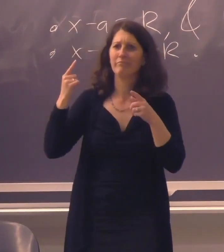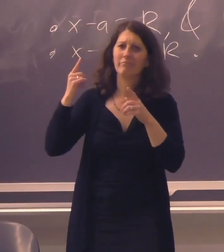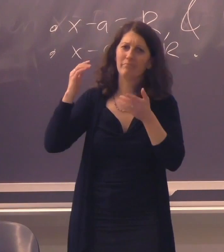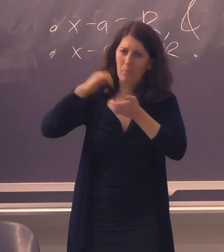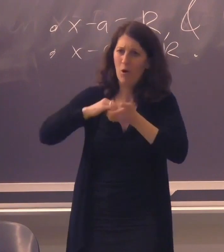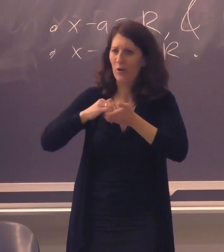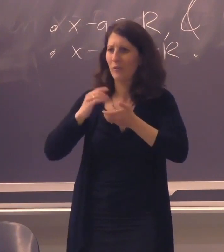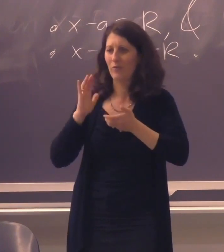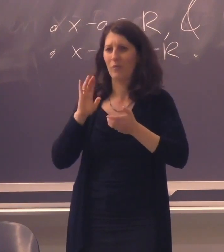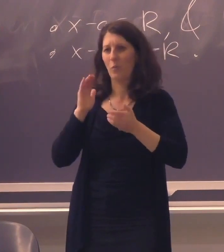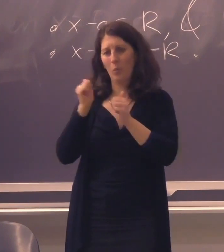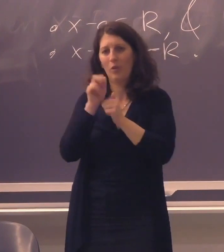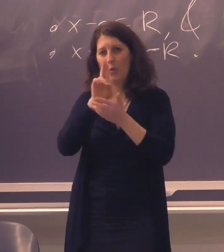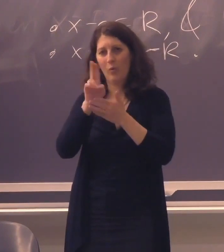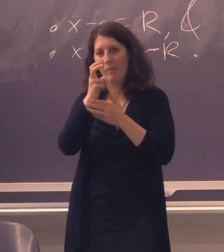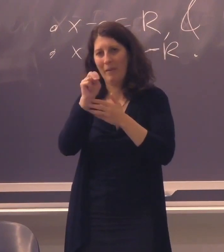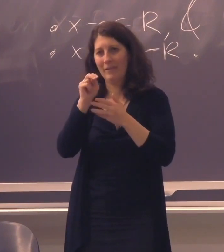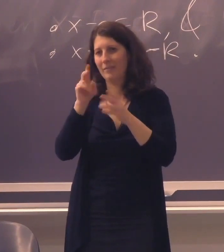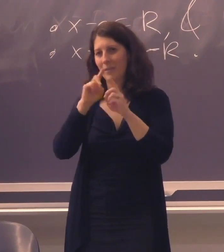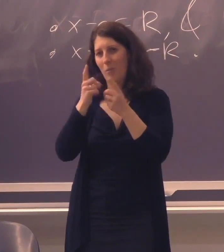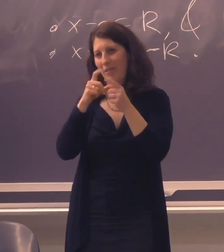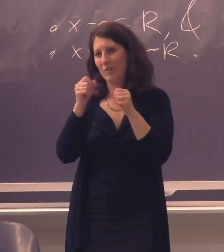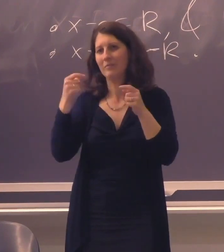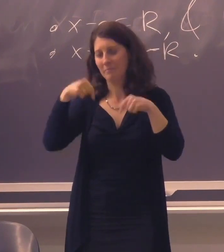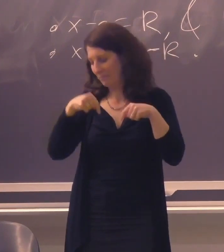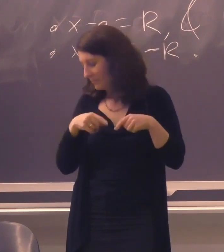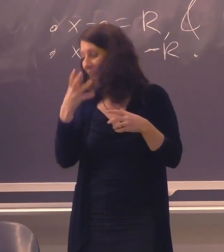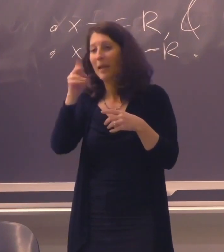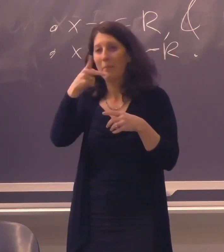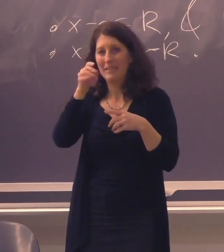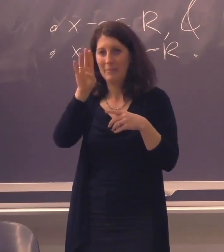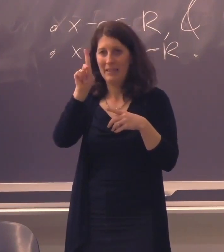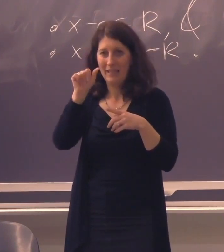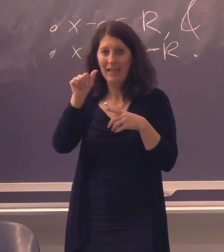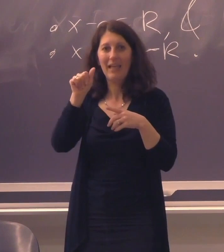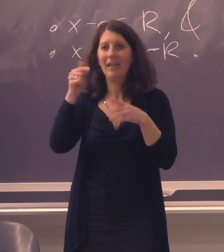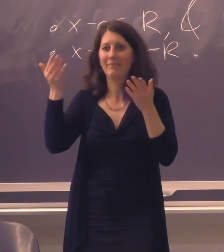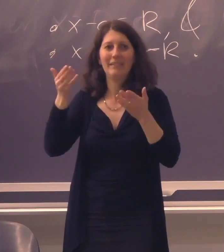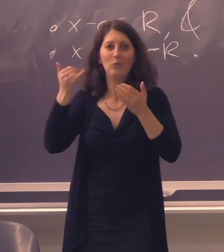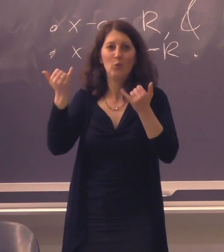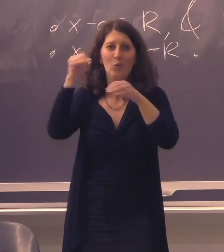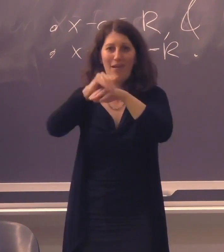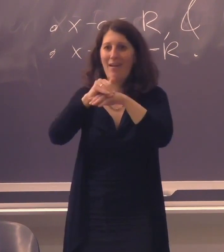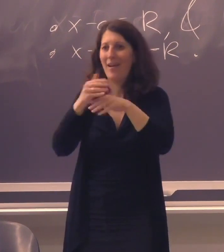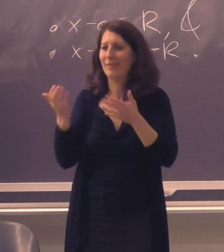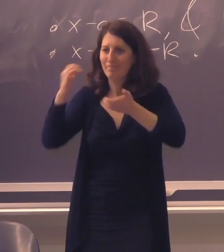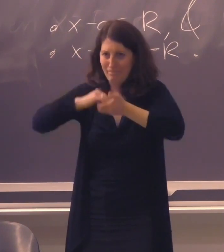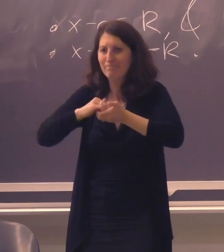Communication Center, and PCBBA for their ongoing support